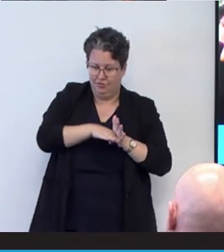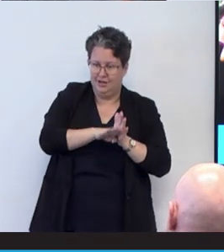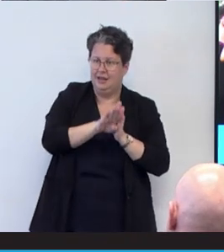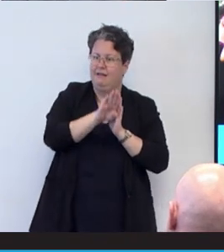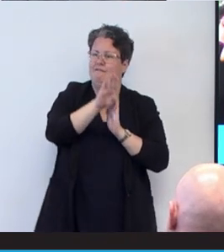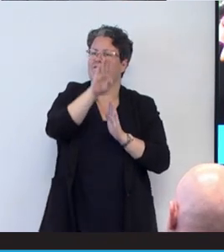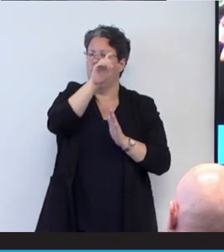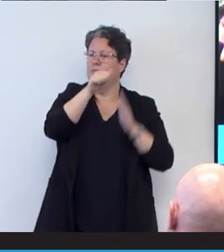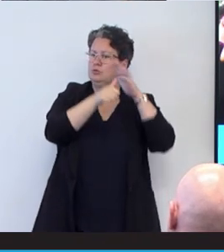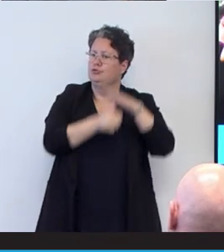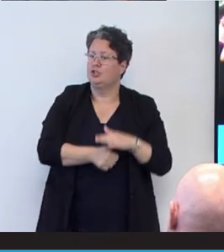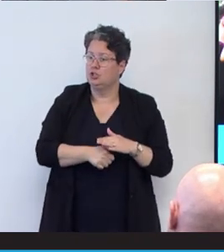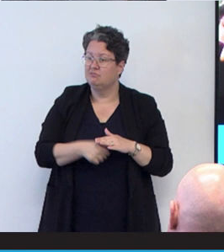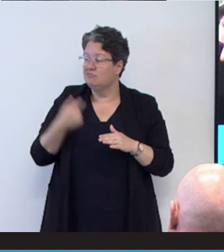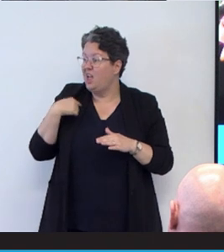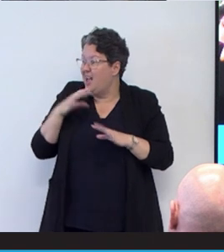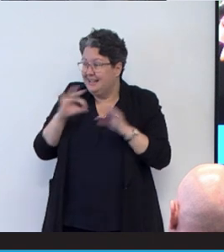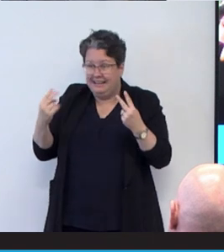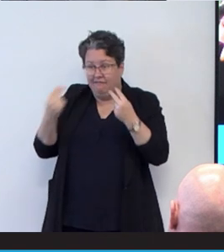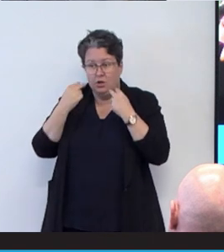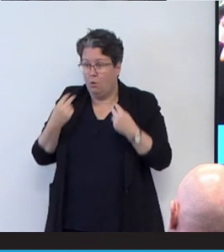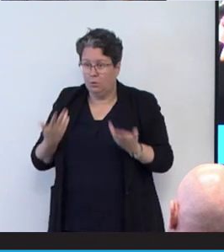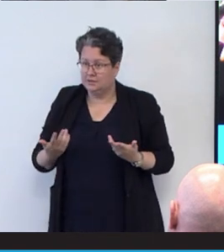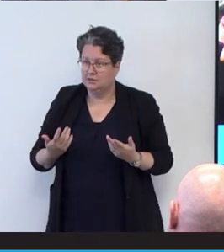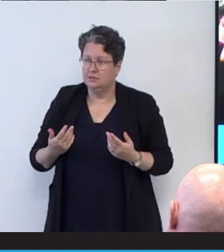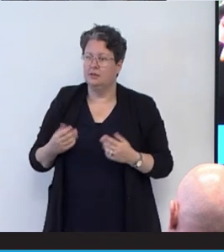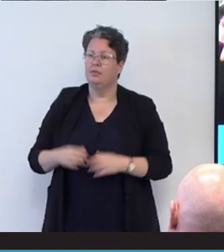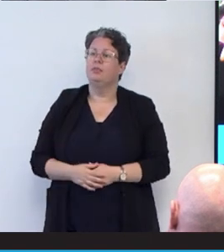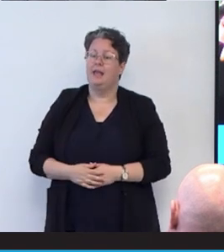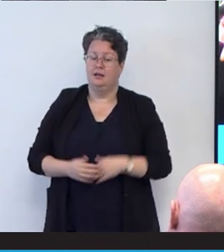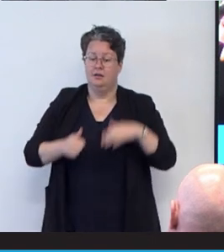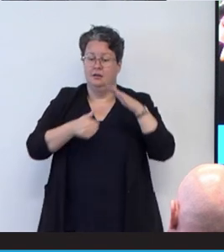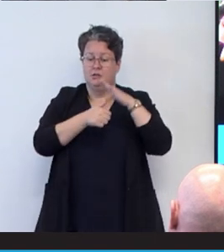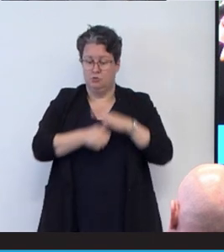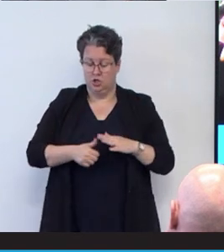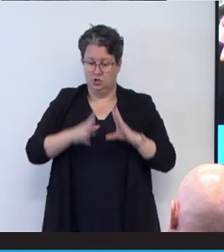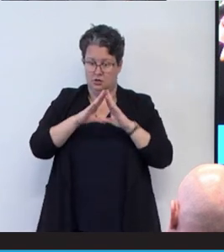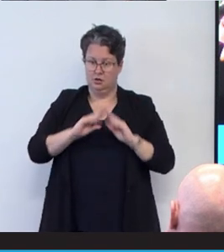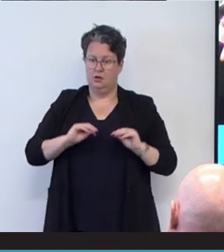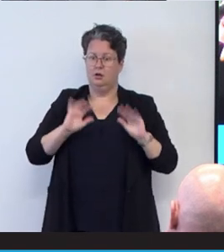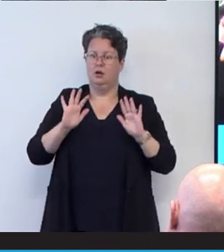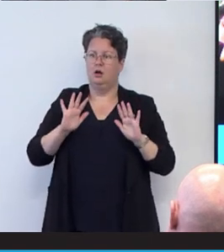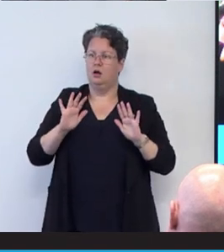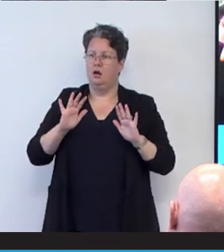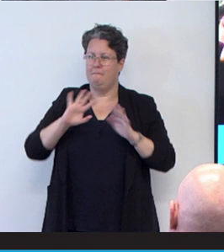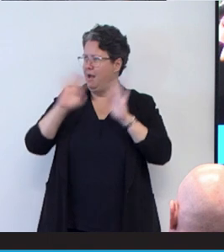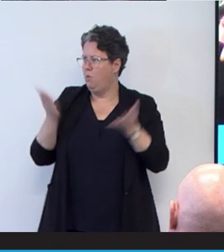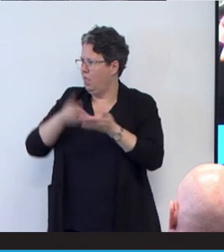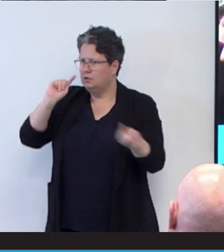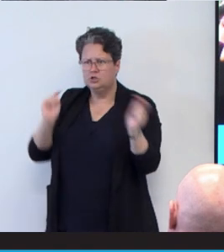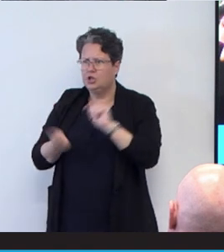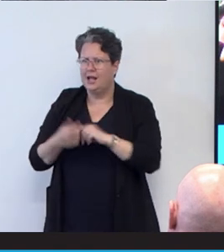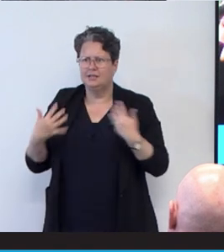but I was. And I finally came out of it and my whole world changed. And that's what inspired